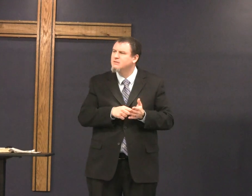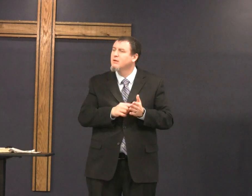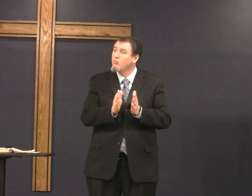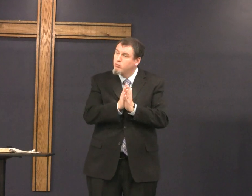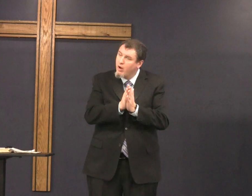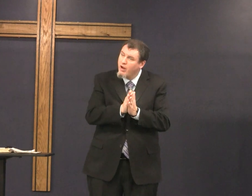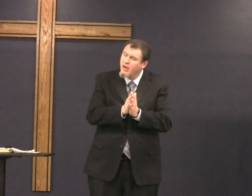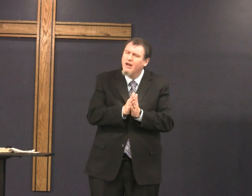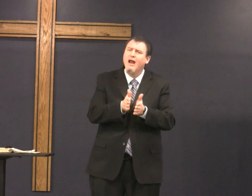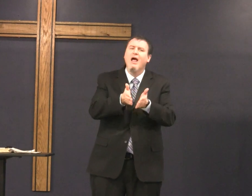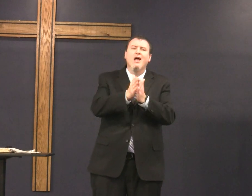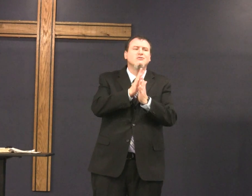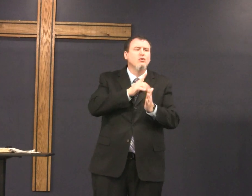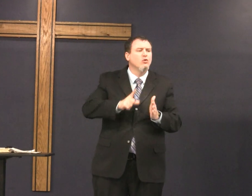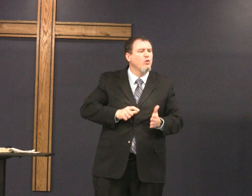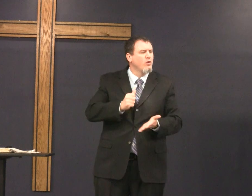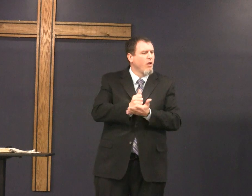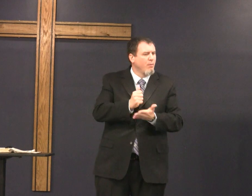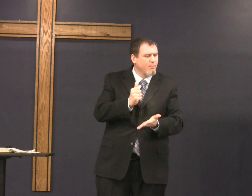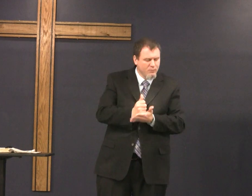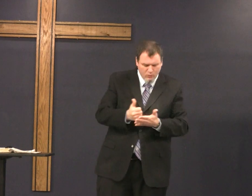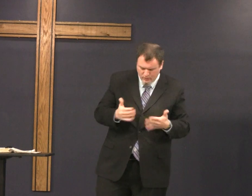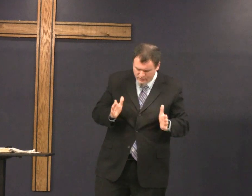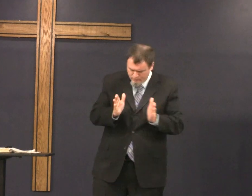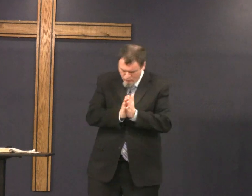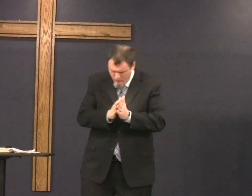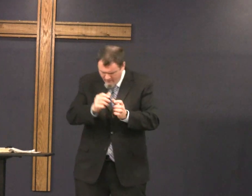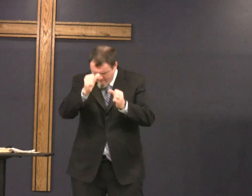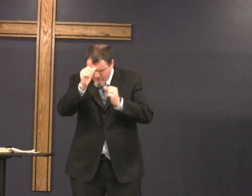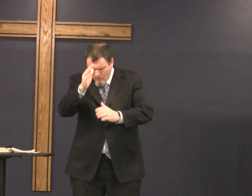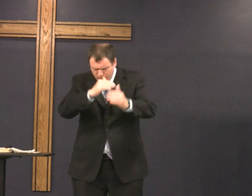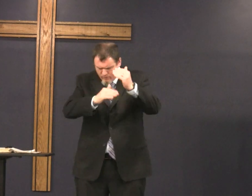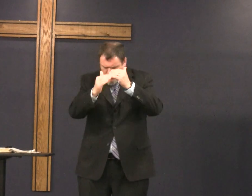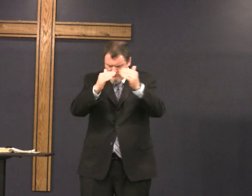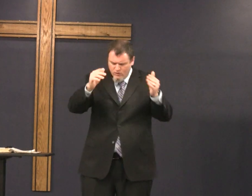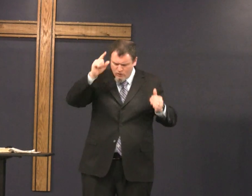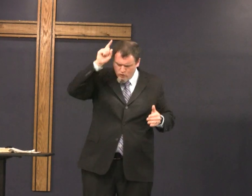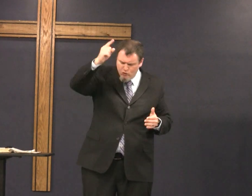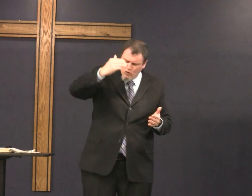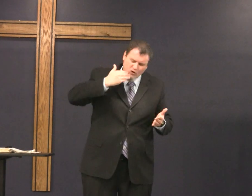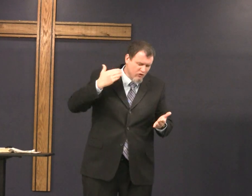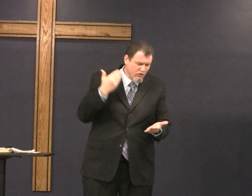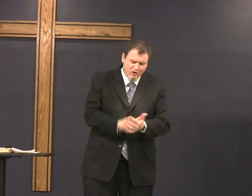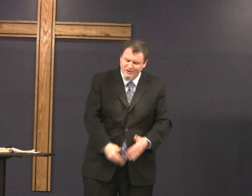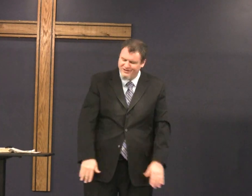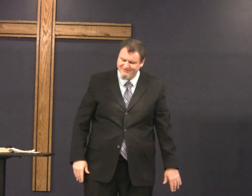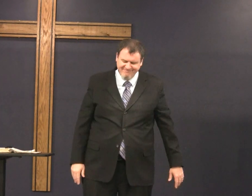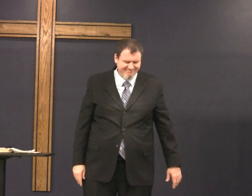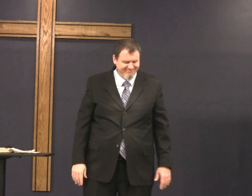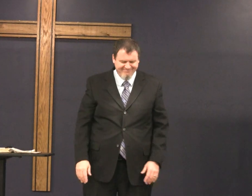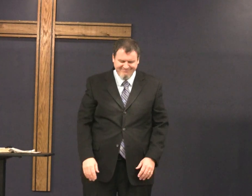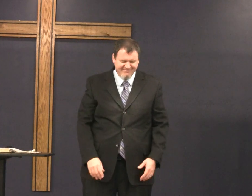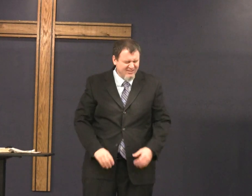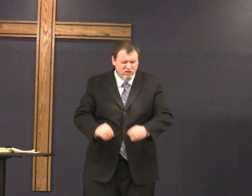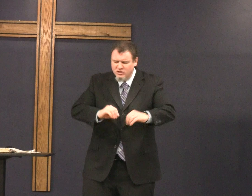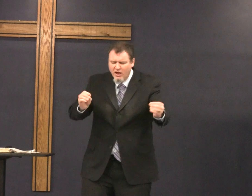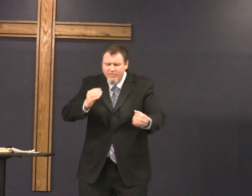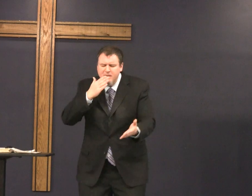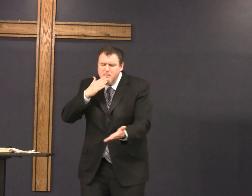and think about this during the invitation time let's pray Our Father in heaven you are so good